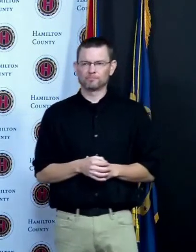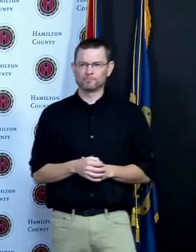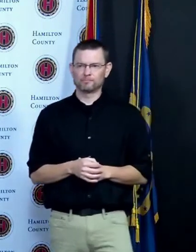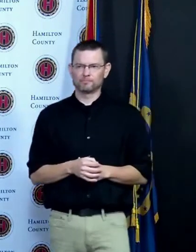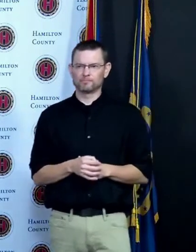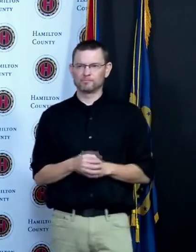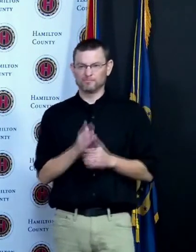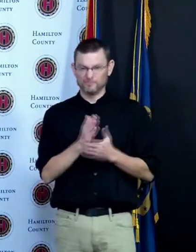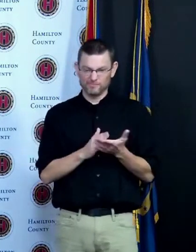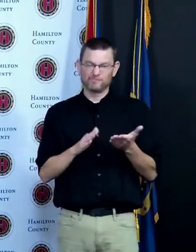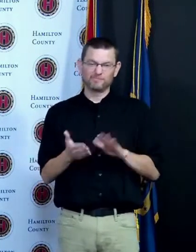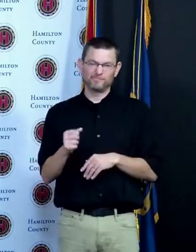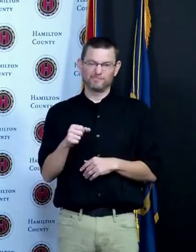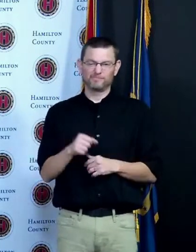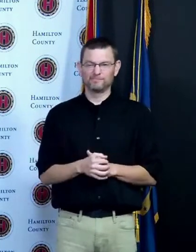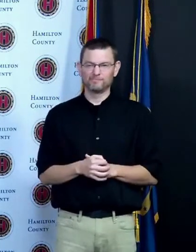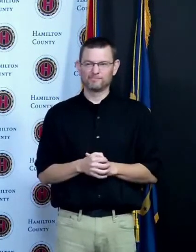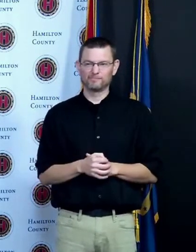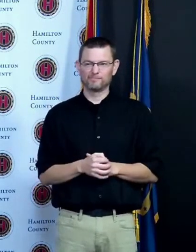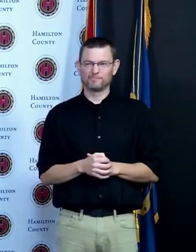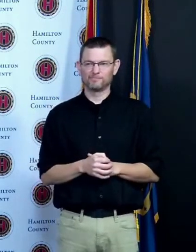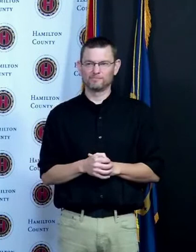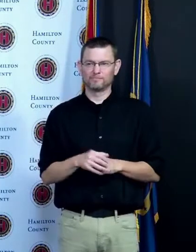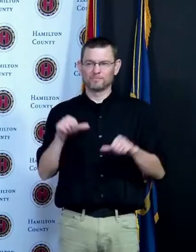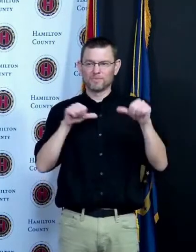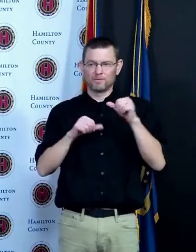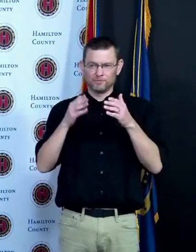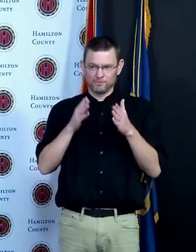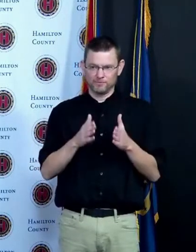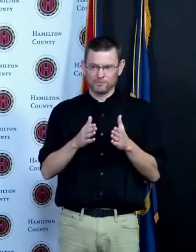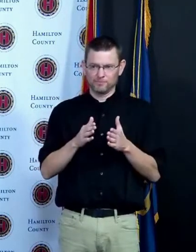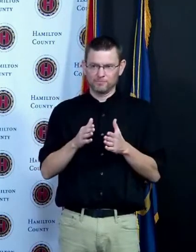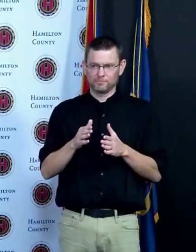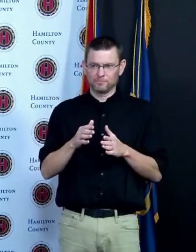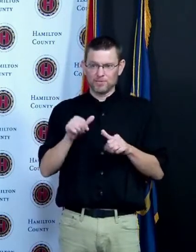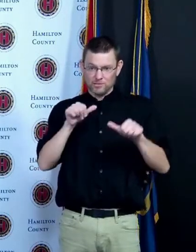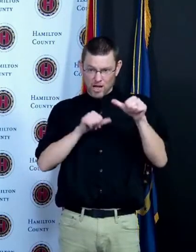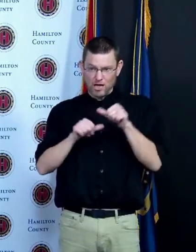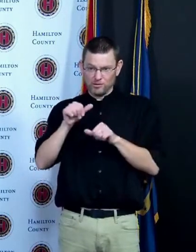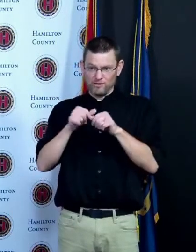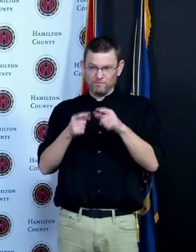to many it's not fast enough to many this vaccine is kind of like the the end end line we've we've